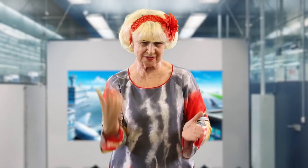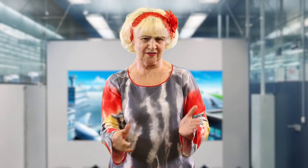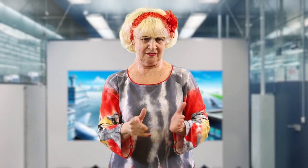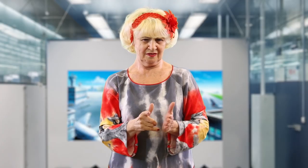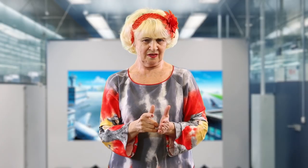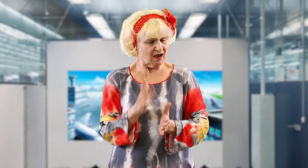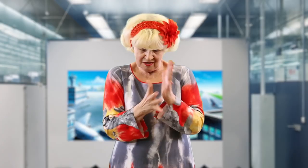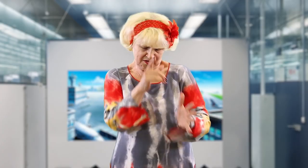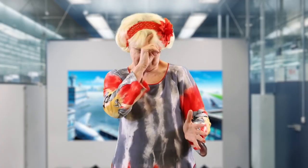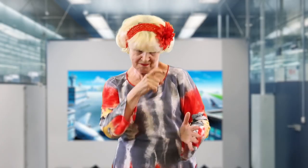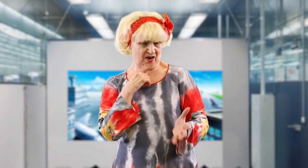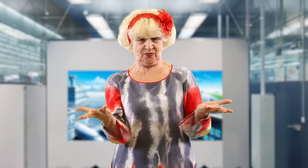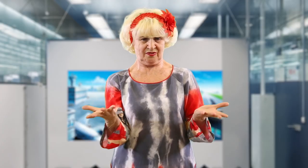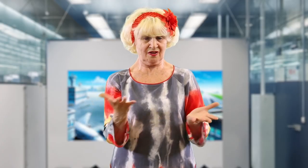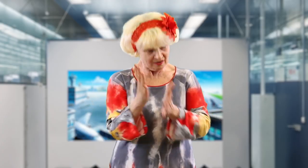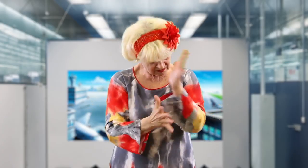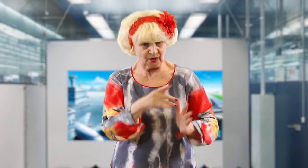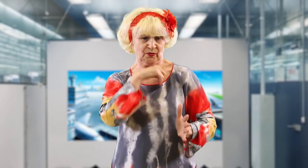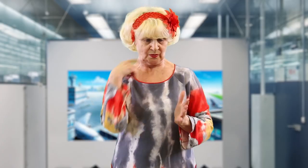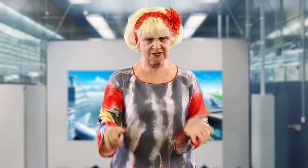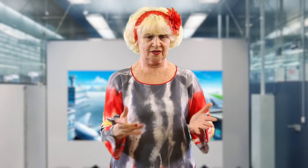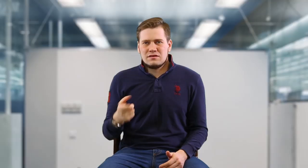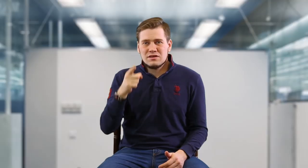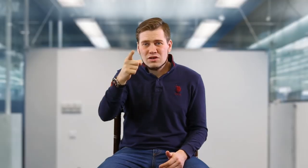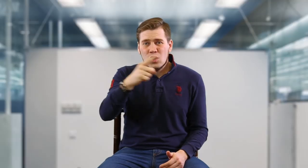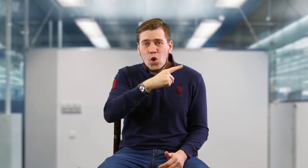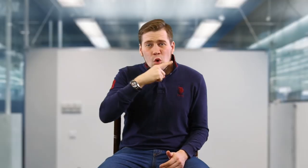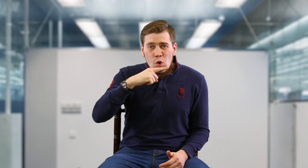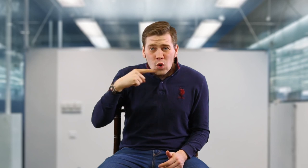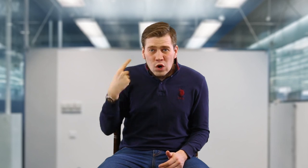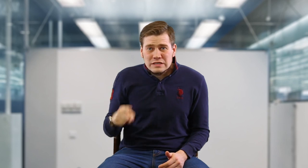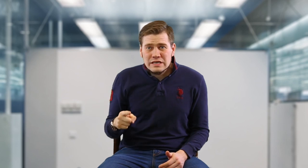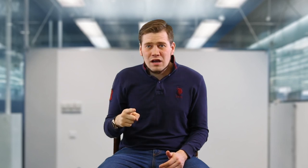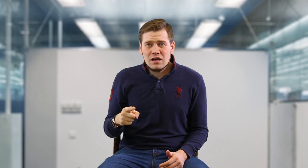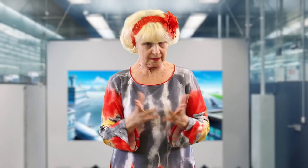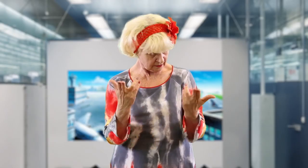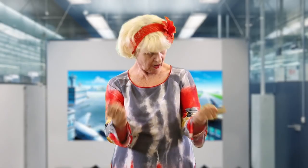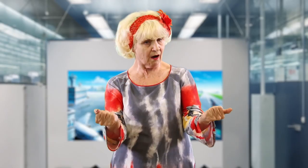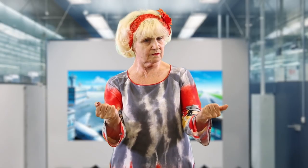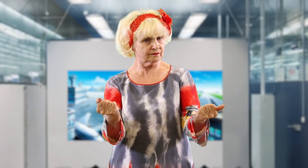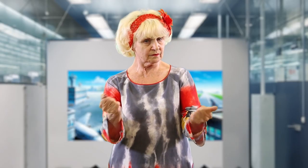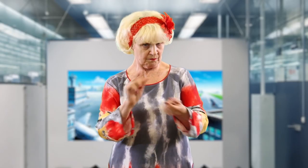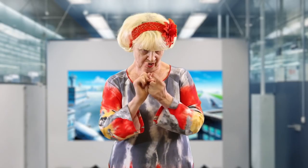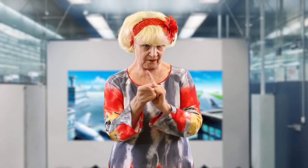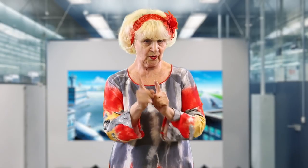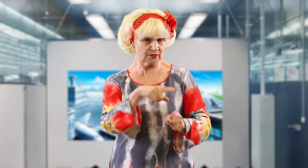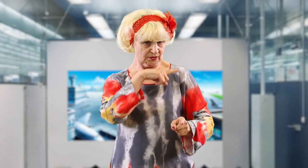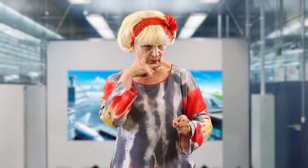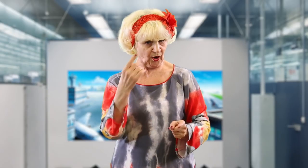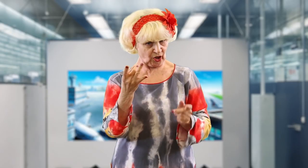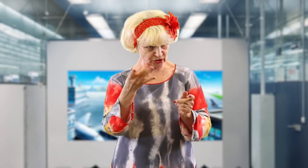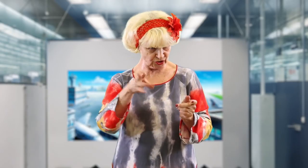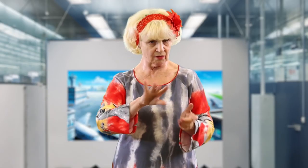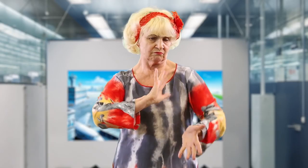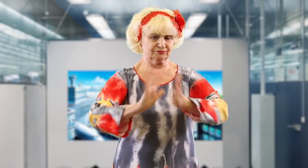I don’t understand what you’re saying. Use Russian Sign Language! [Deaf Man]: You’re Russian? [Interpreter]: Yes, I am! I use Russian Sign Language.